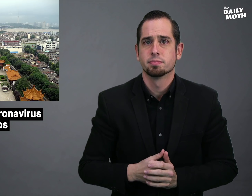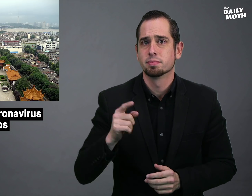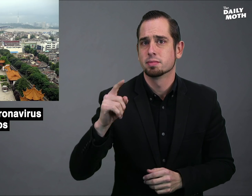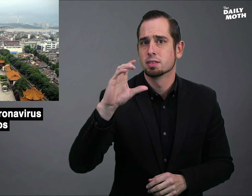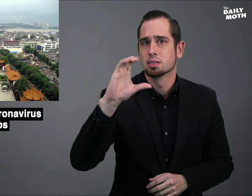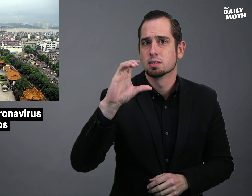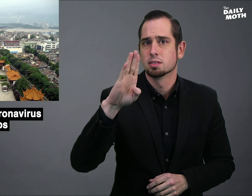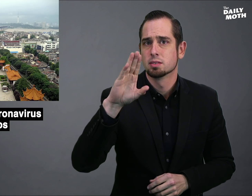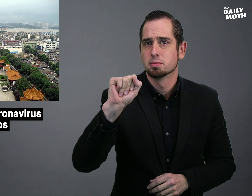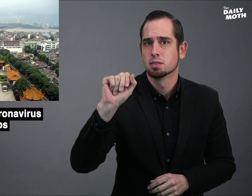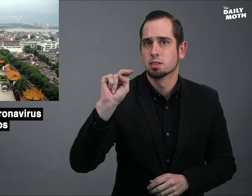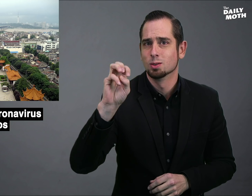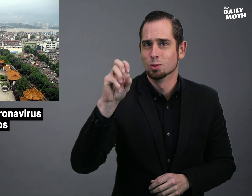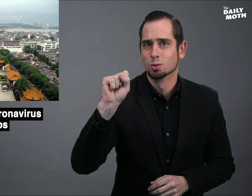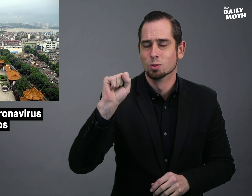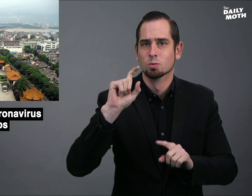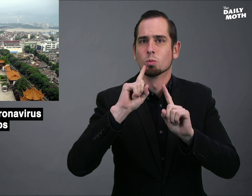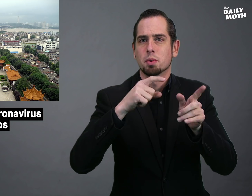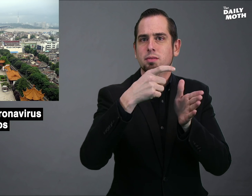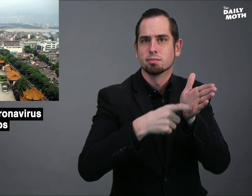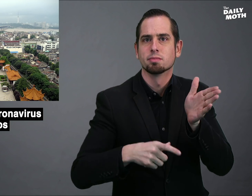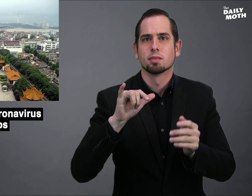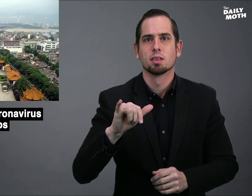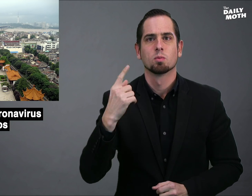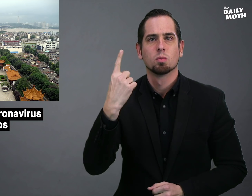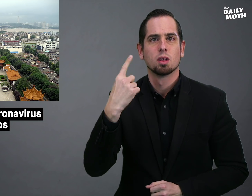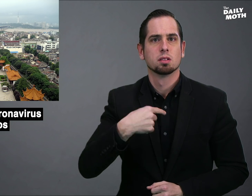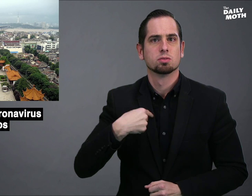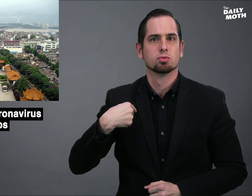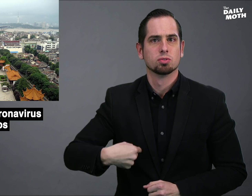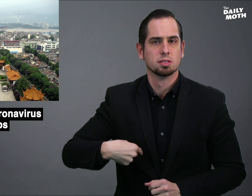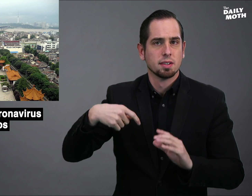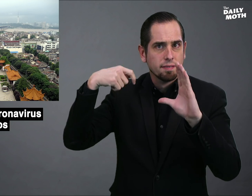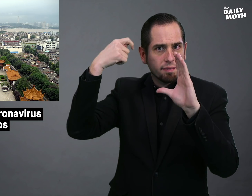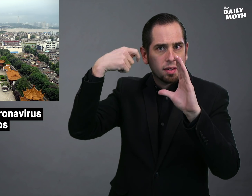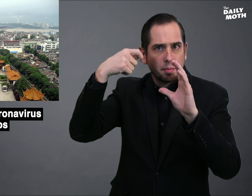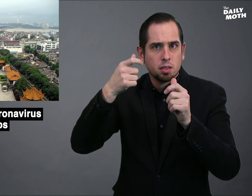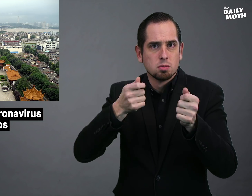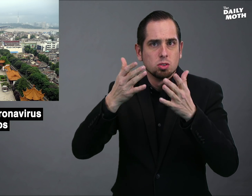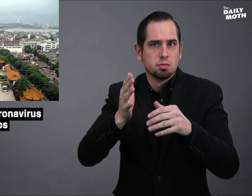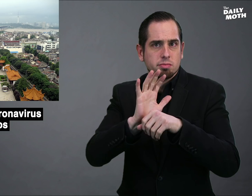CBS News reported that a Chinese film director,